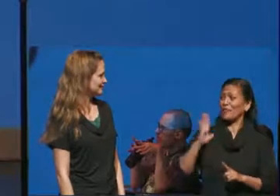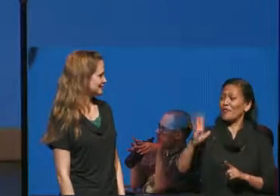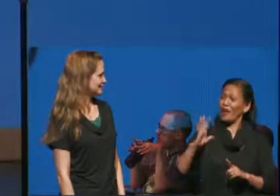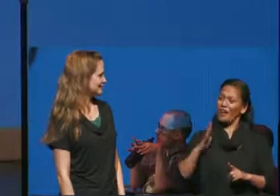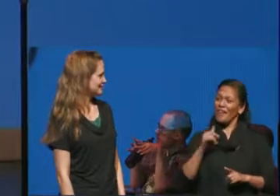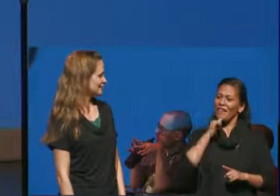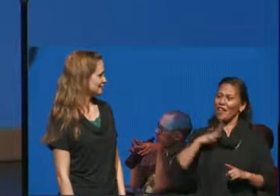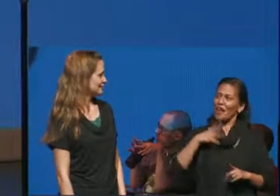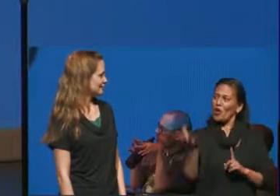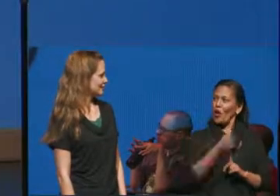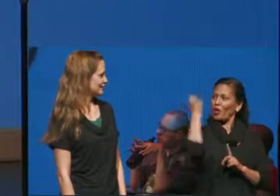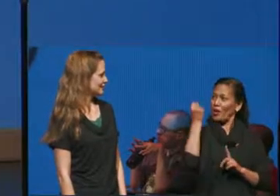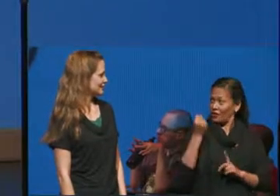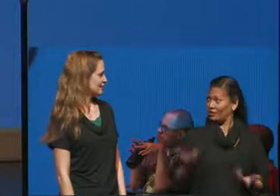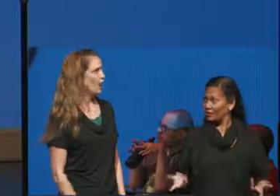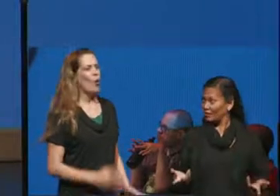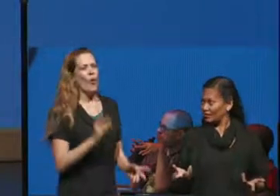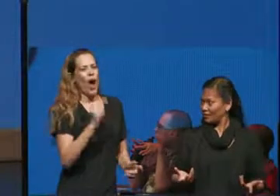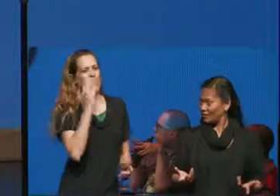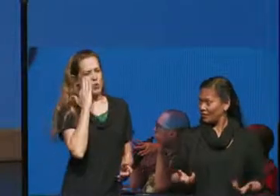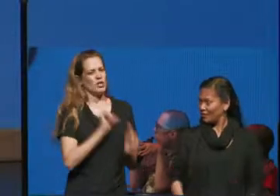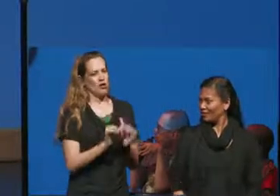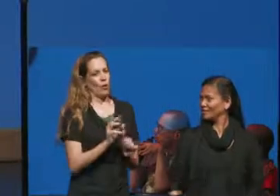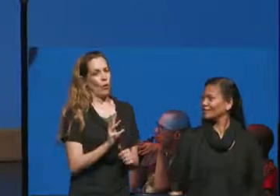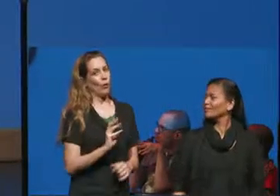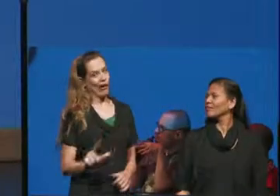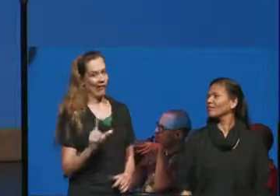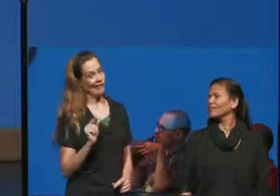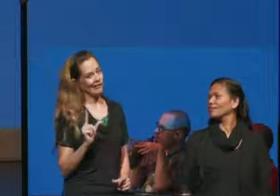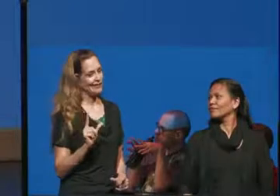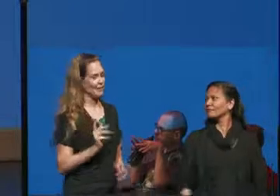say that we know each other very well Claudette and I go way back great not